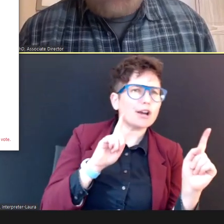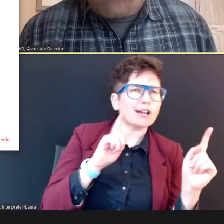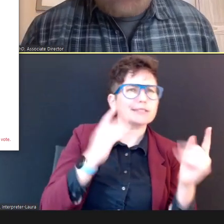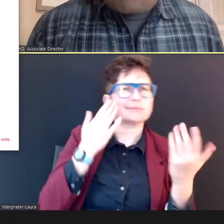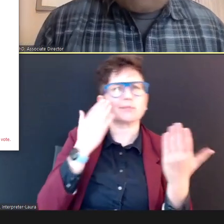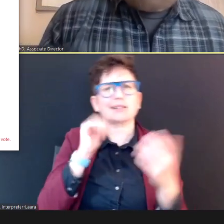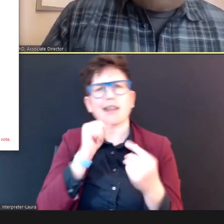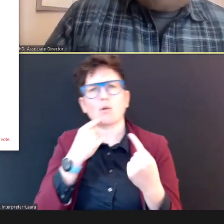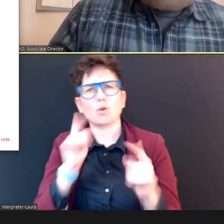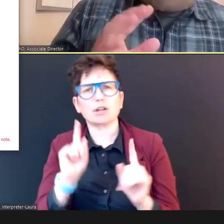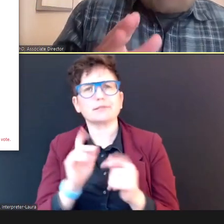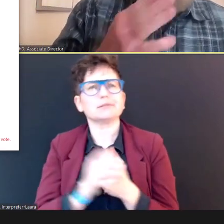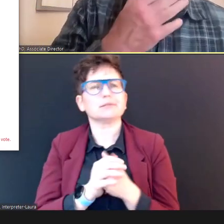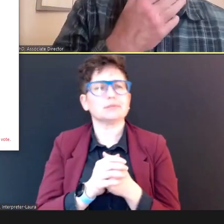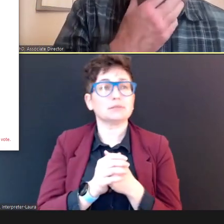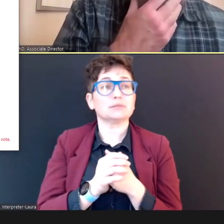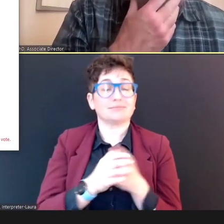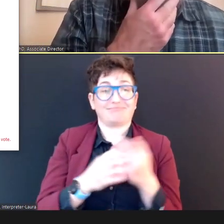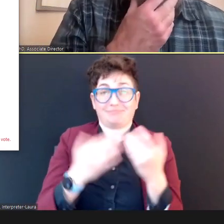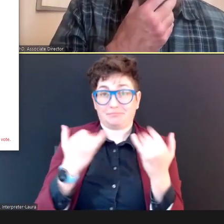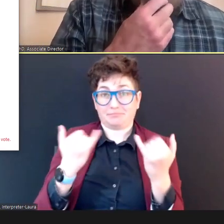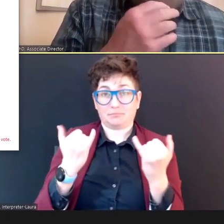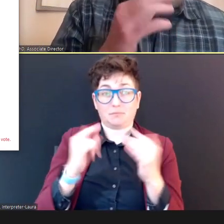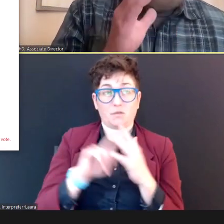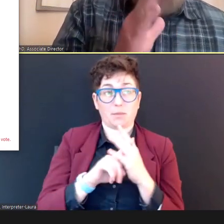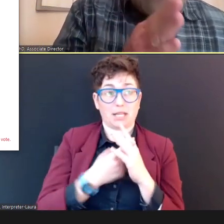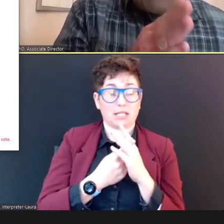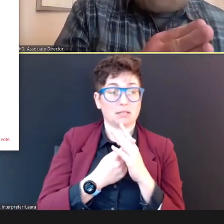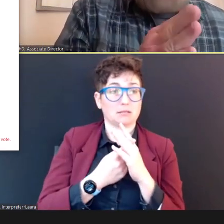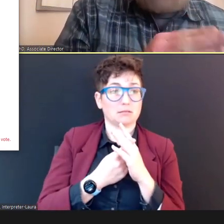So to begin with -- find your device.